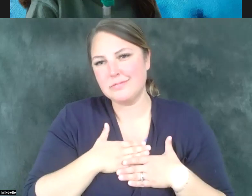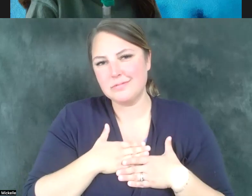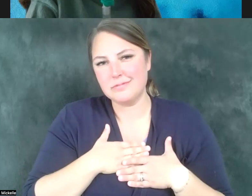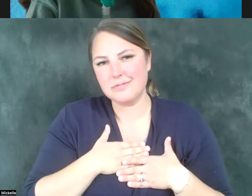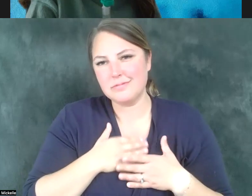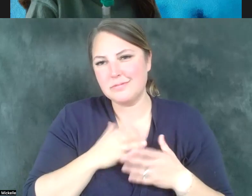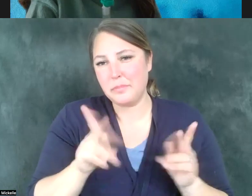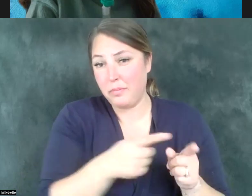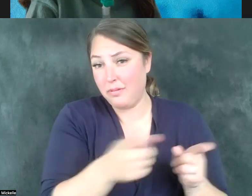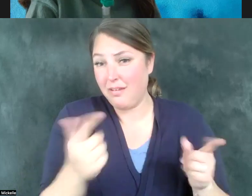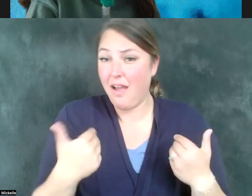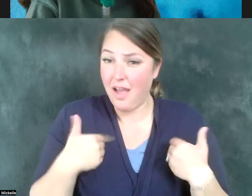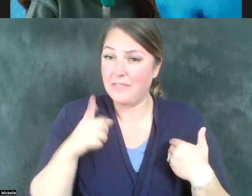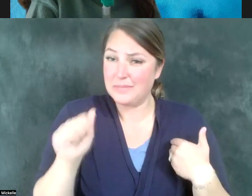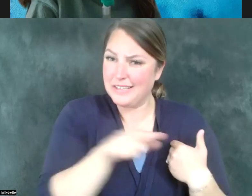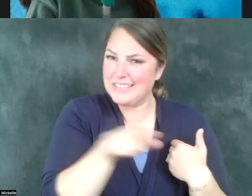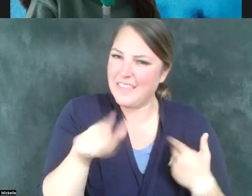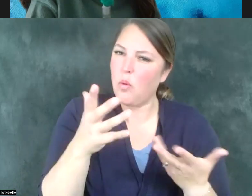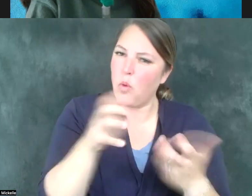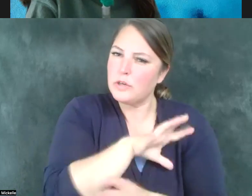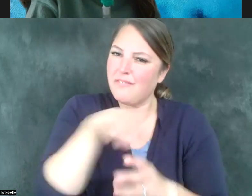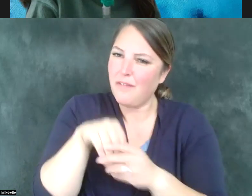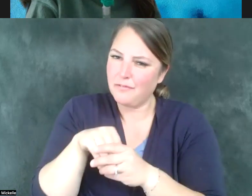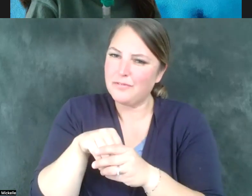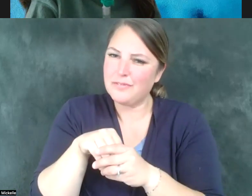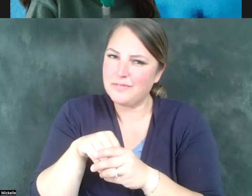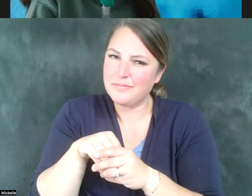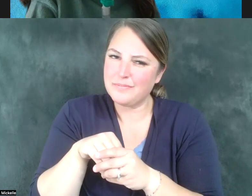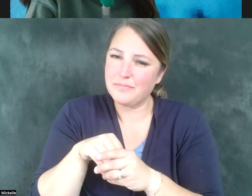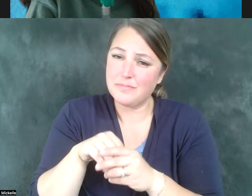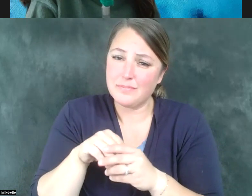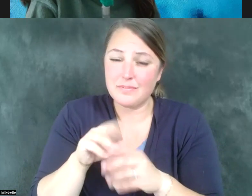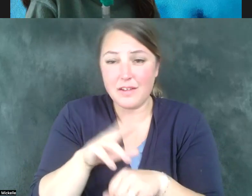disabilities want to be involved. Sometimes the disabilities, of course, are more extensive than other times. But